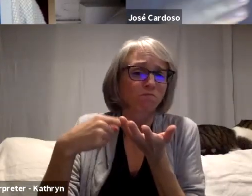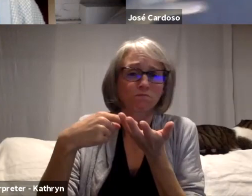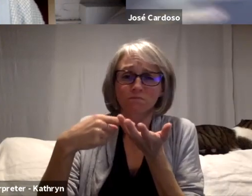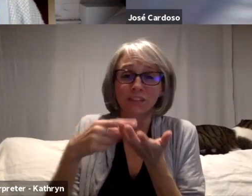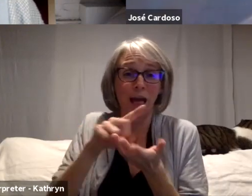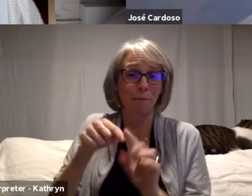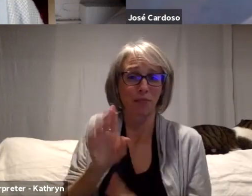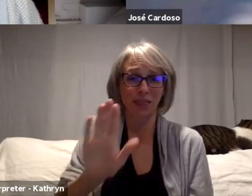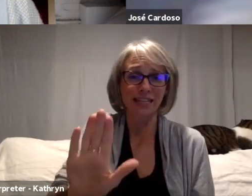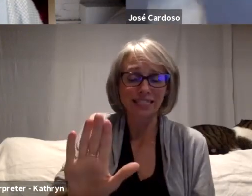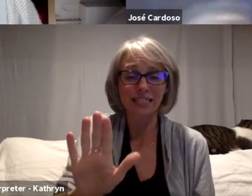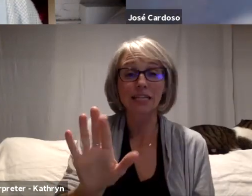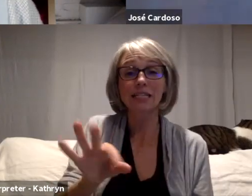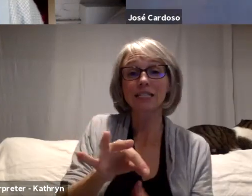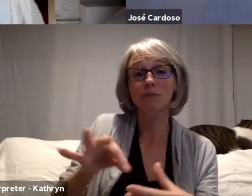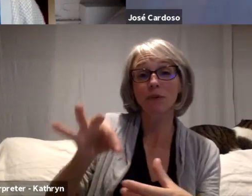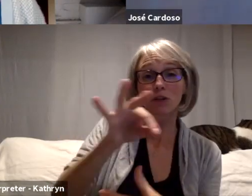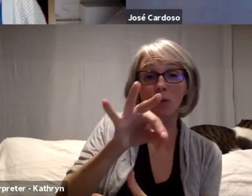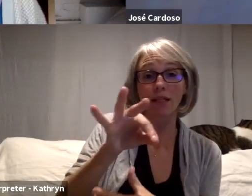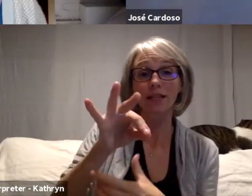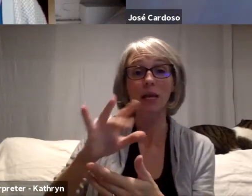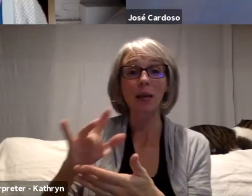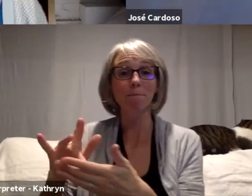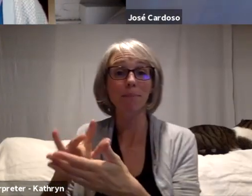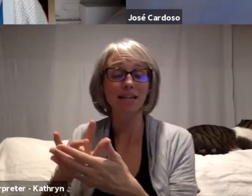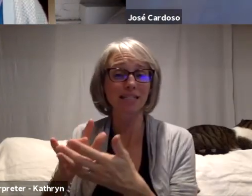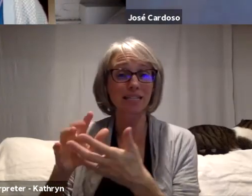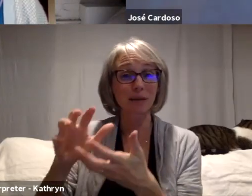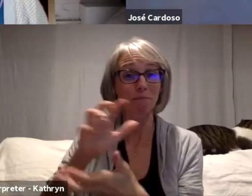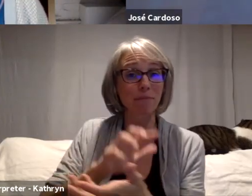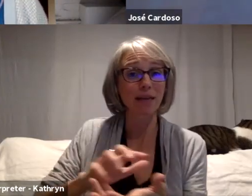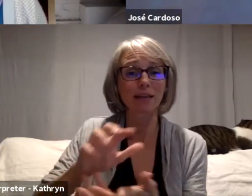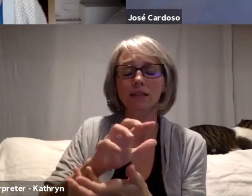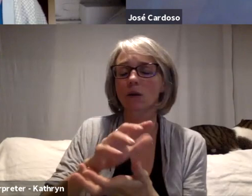for example, mix for even material things, like a broken leg. And...